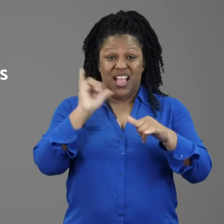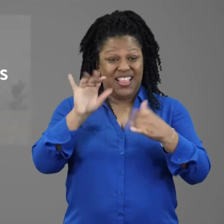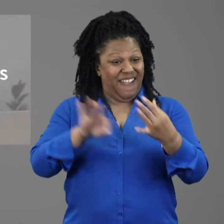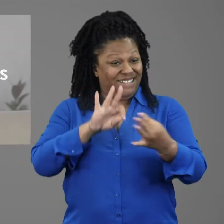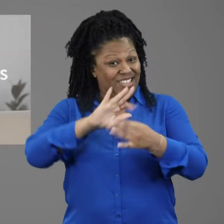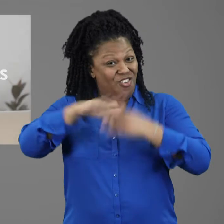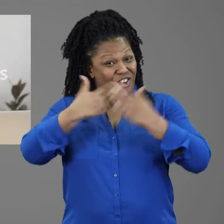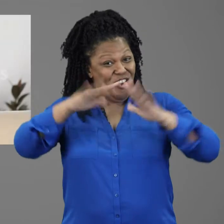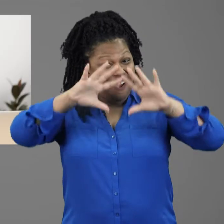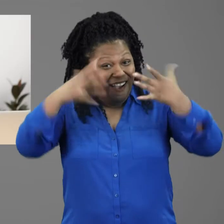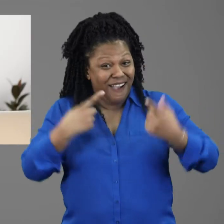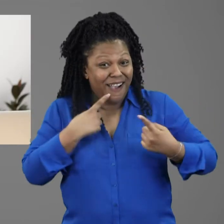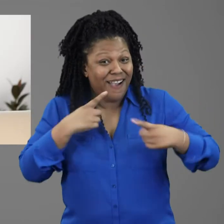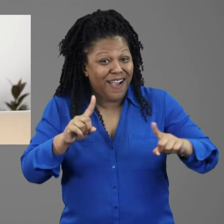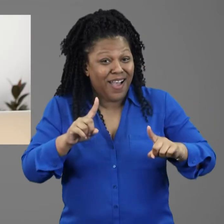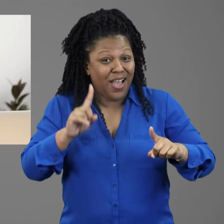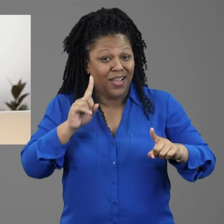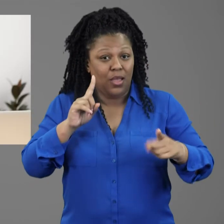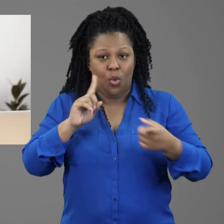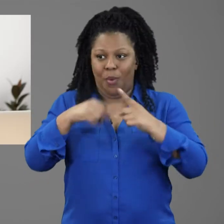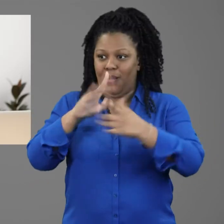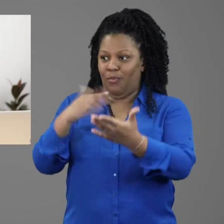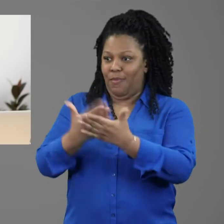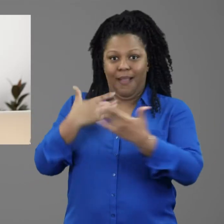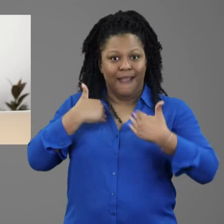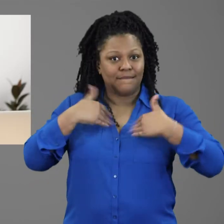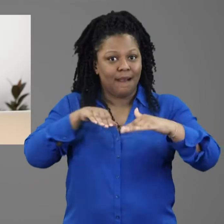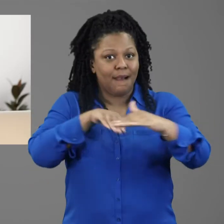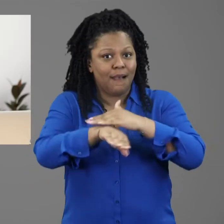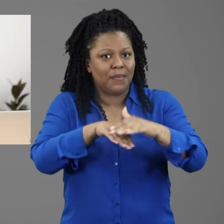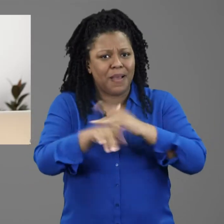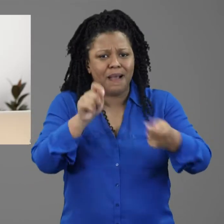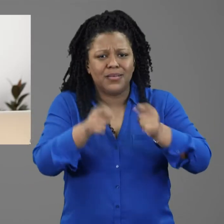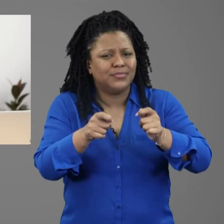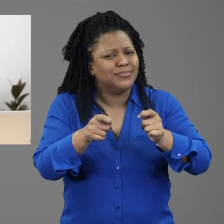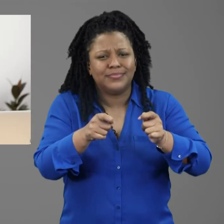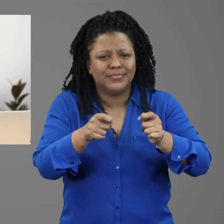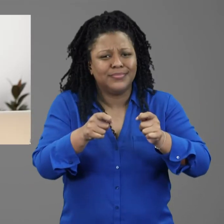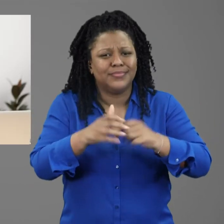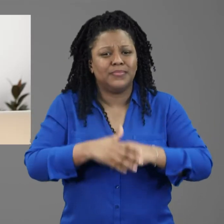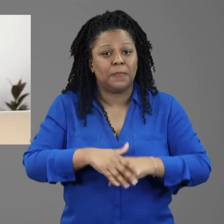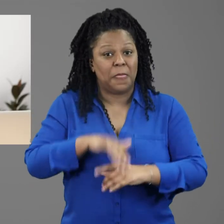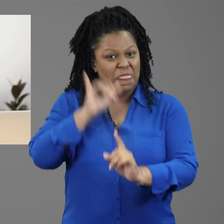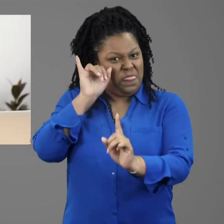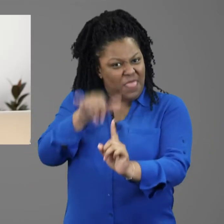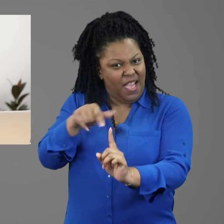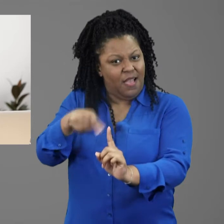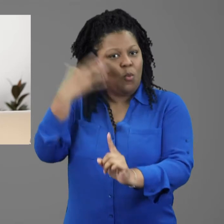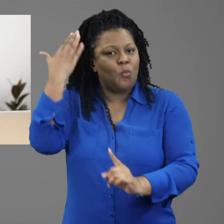One size does not fit all when it comes to accommodations.